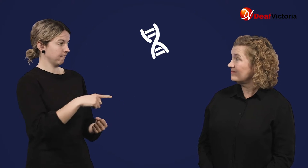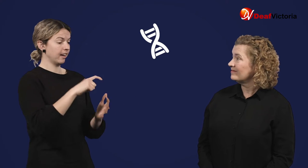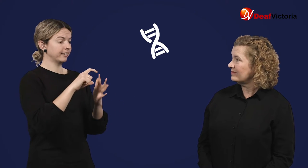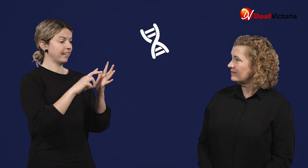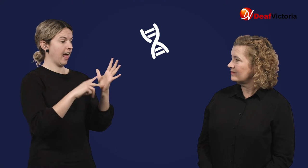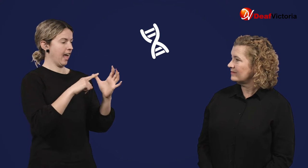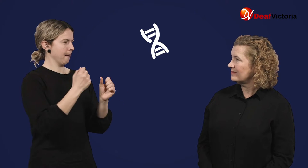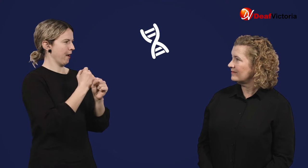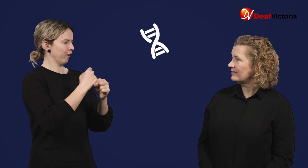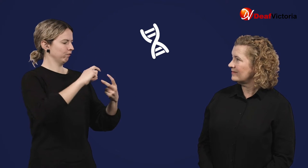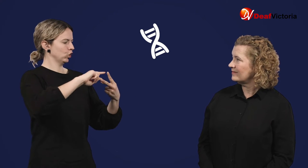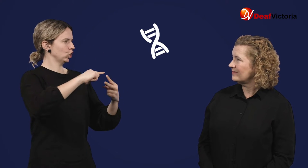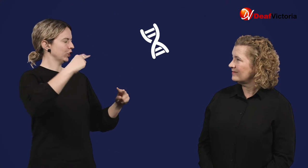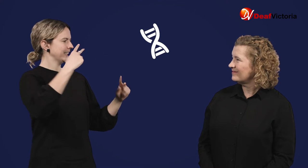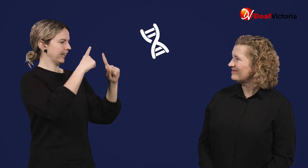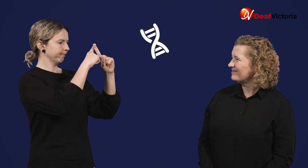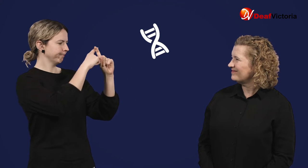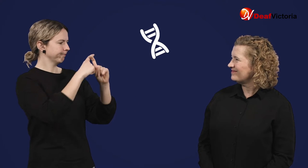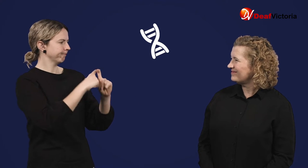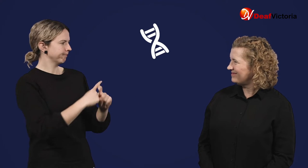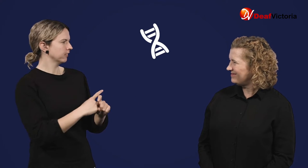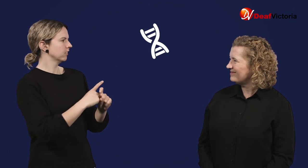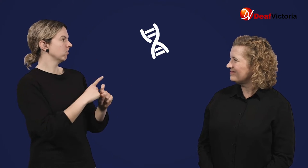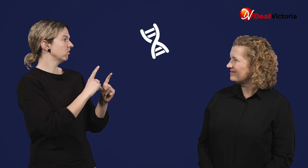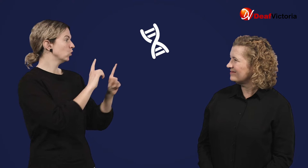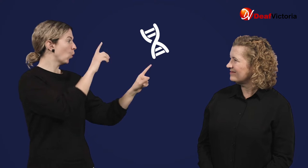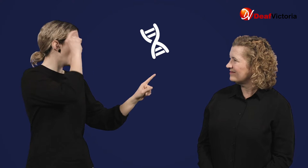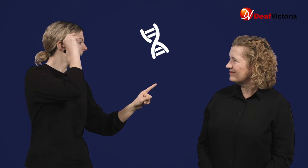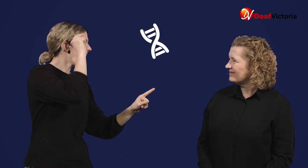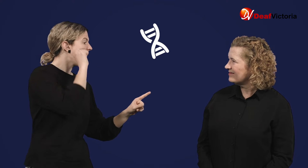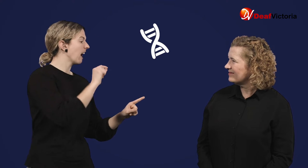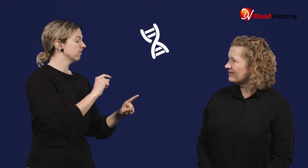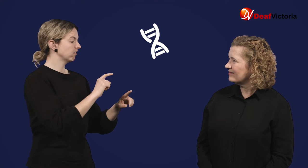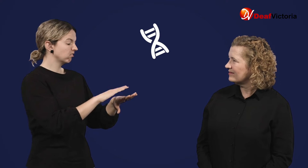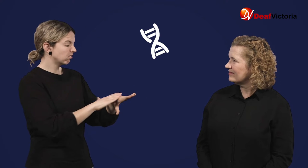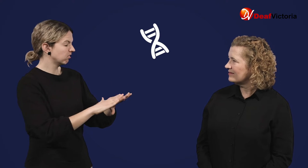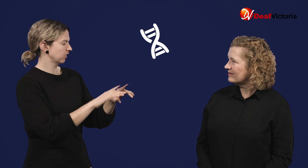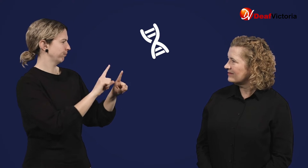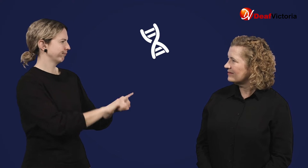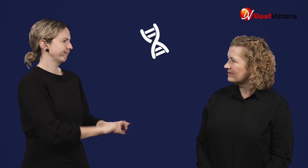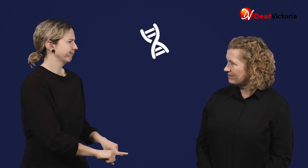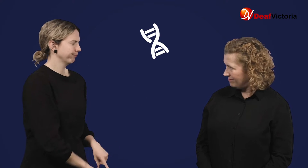Each piece is made of two strands and contains all your genetic information.